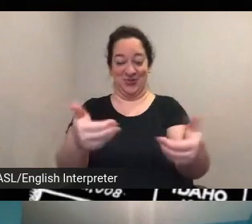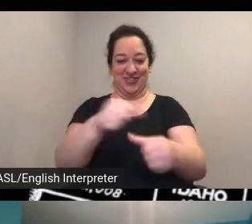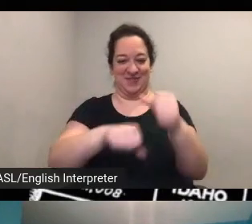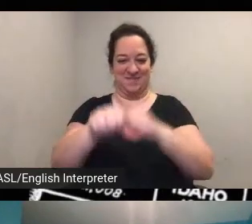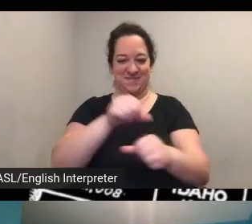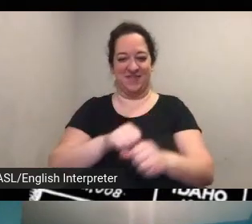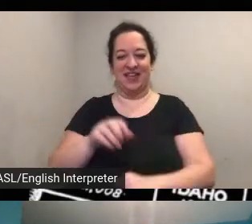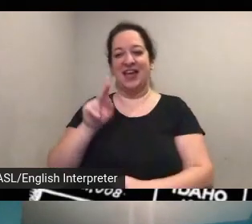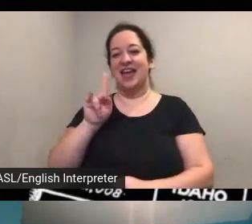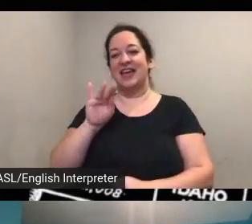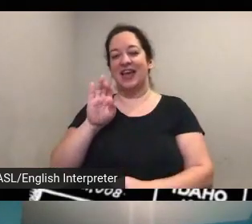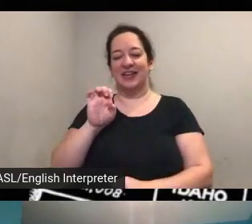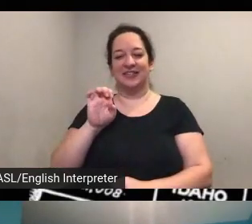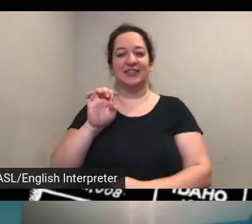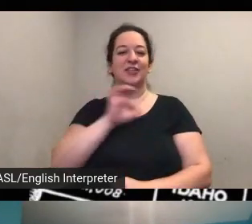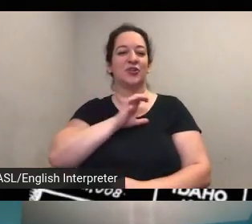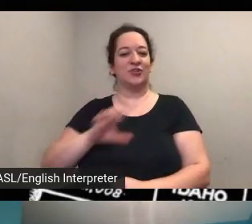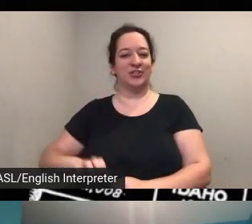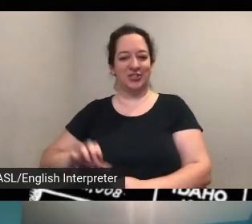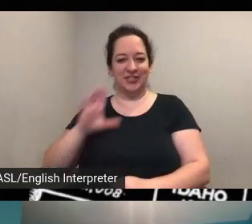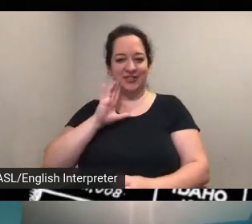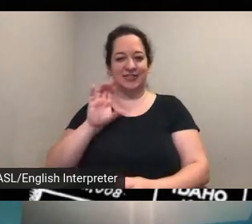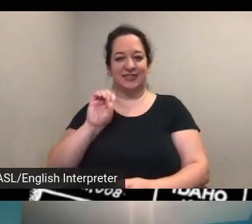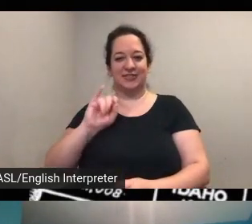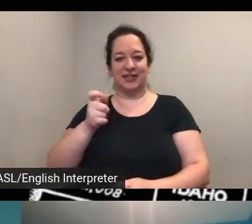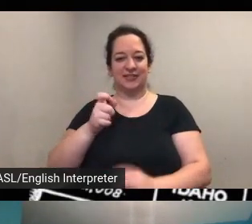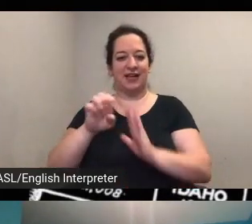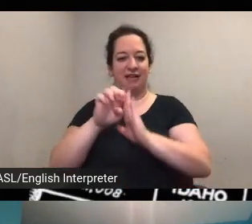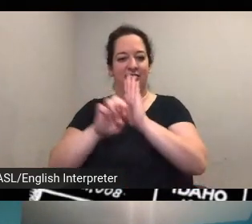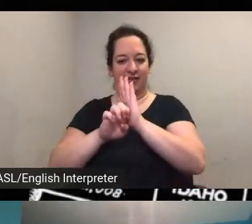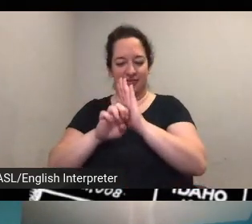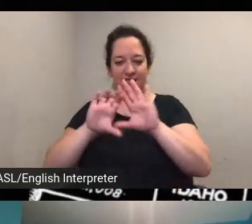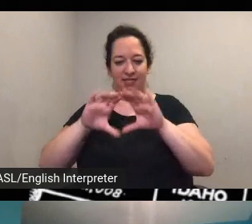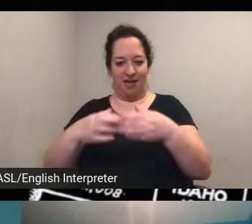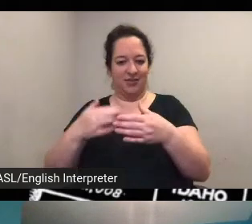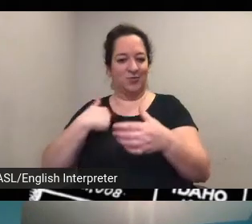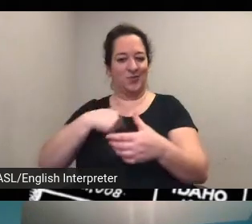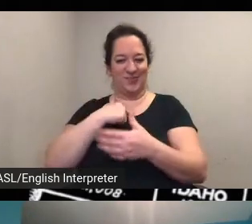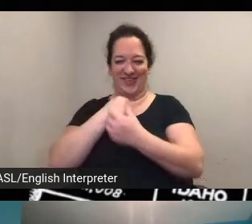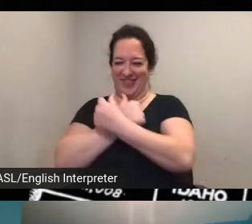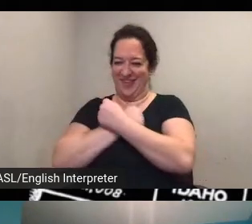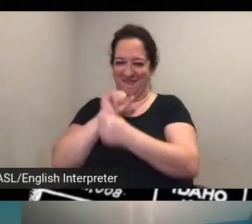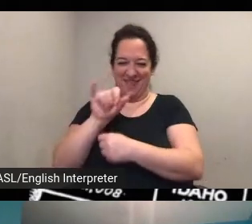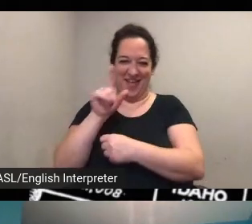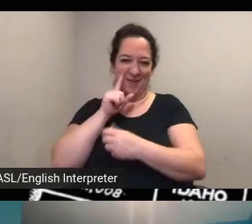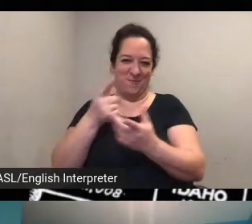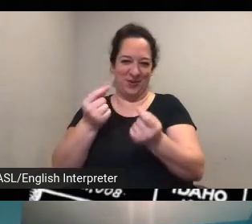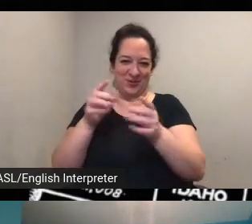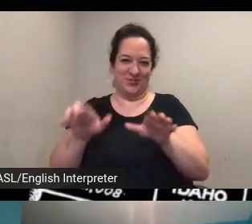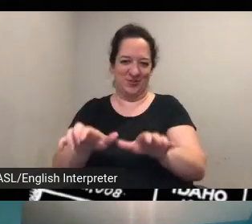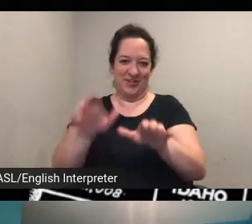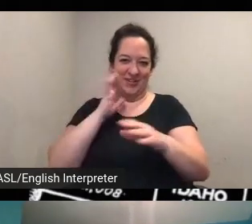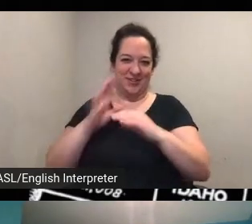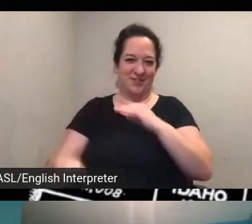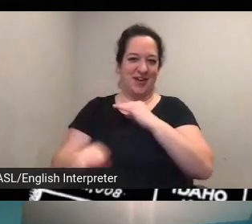class and loved that and love what you're doing to add this project to that information